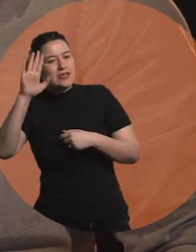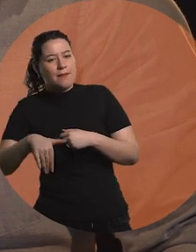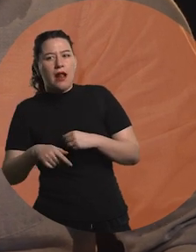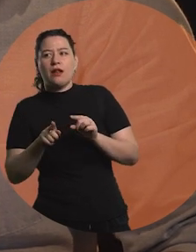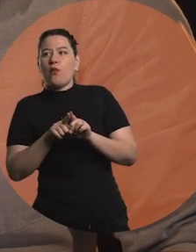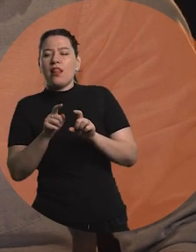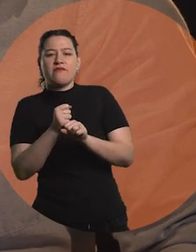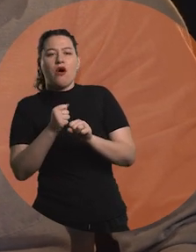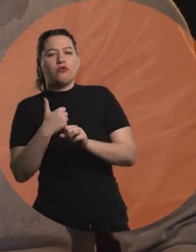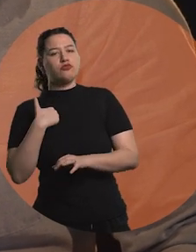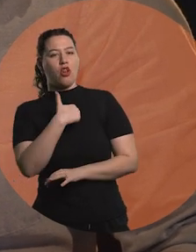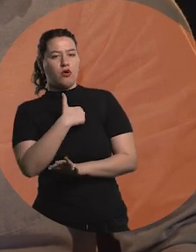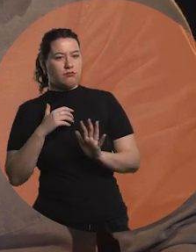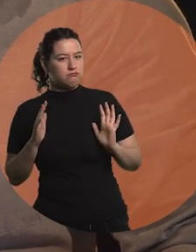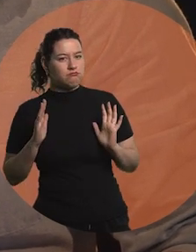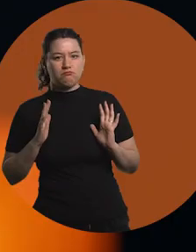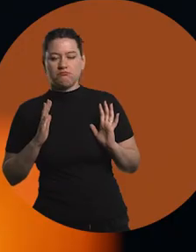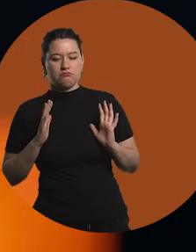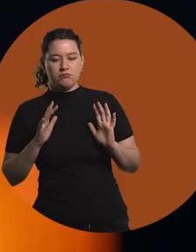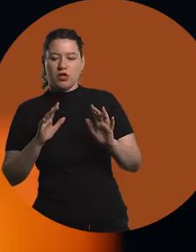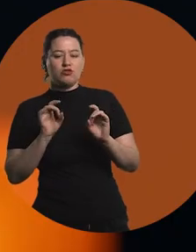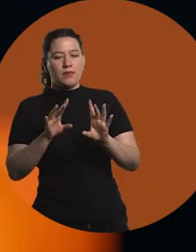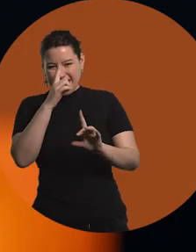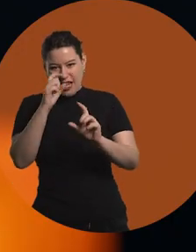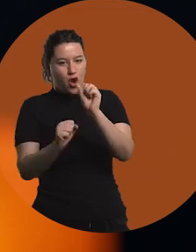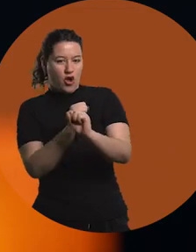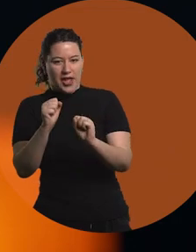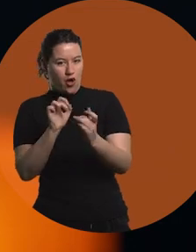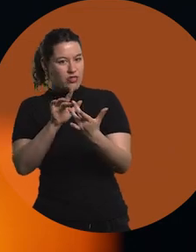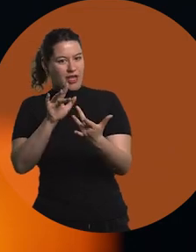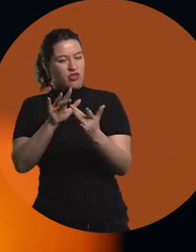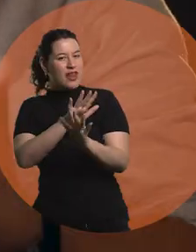solitary task with the devices.